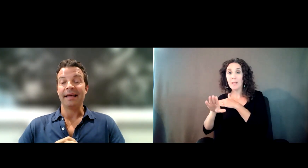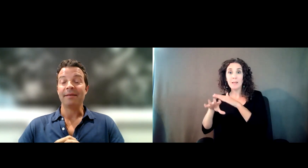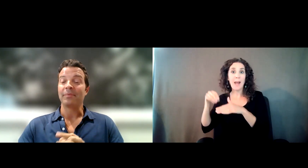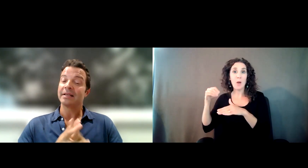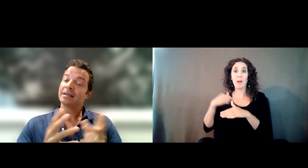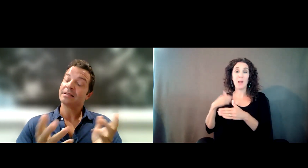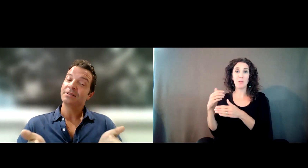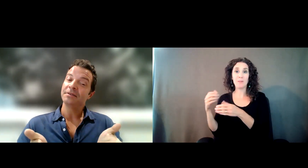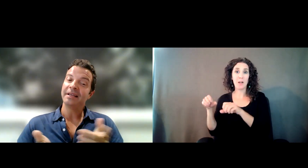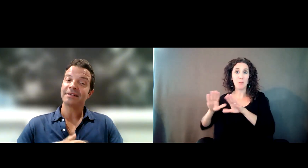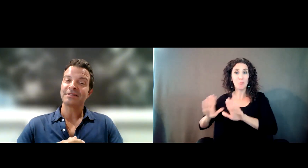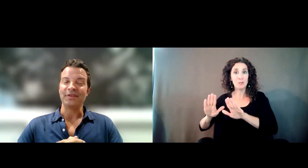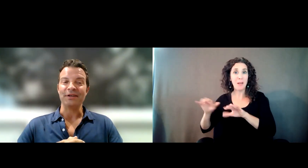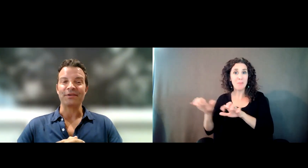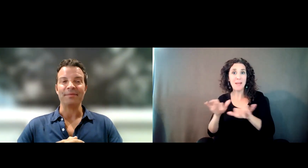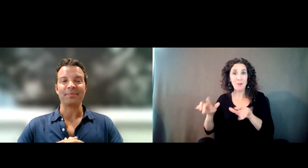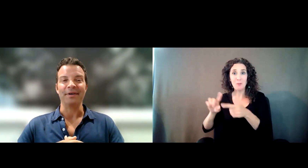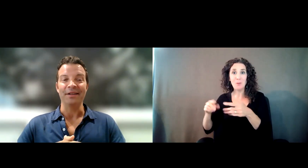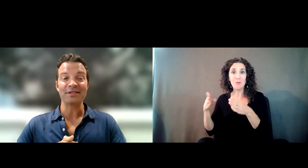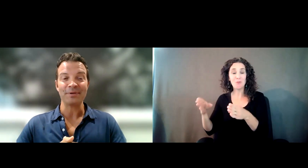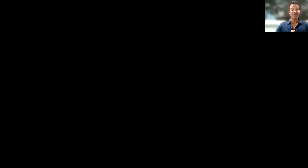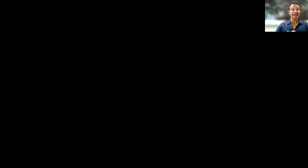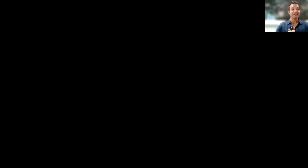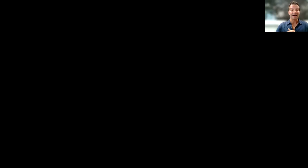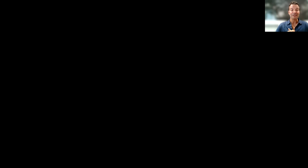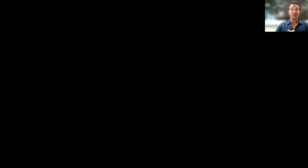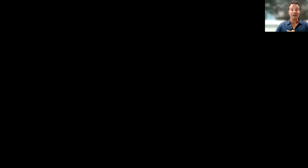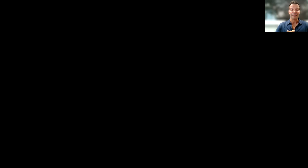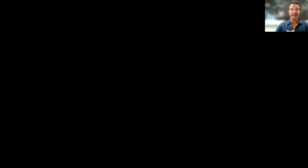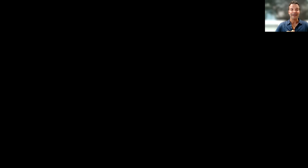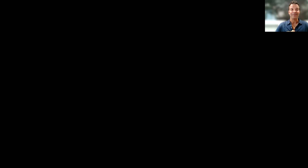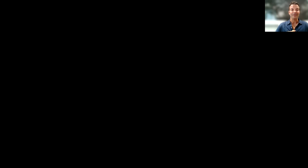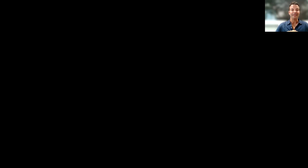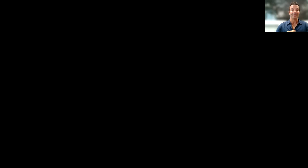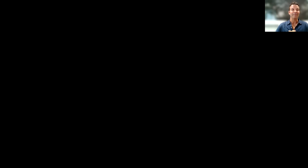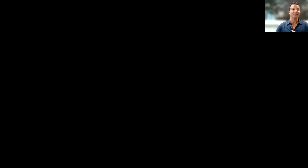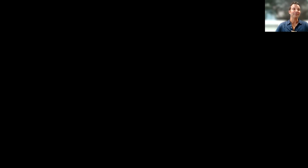And that brings us to the next video clip. This one I was not so lucky to have a documentary